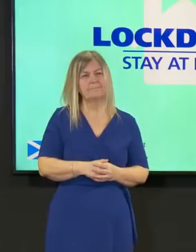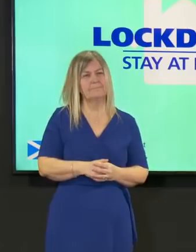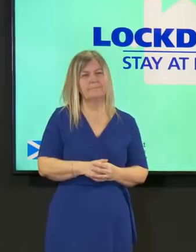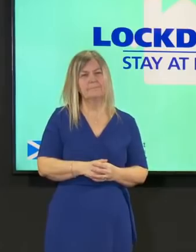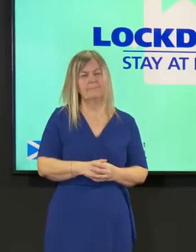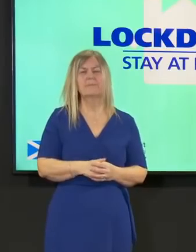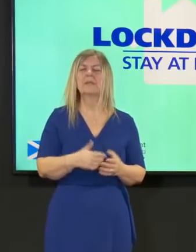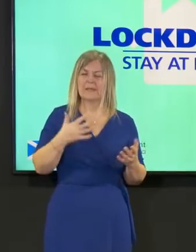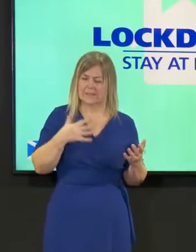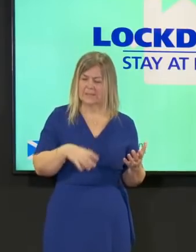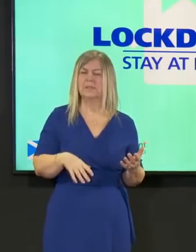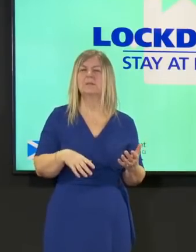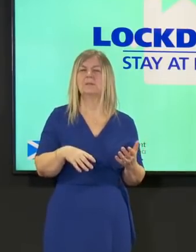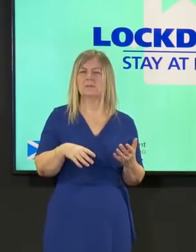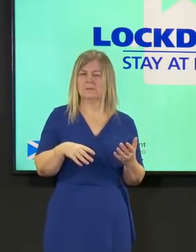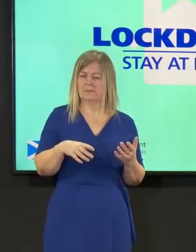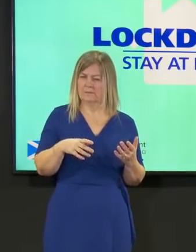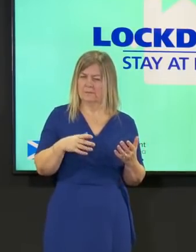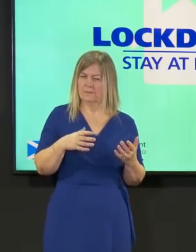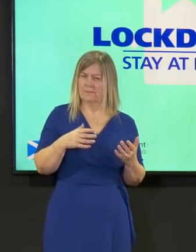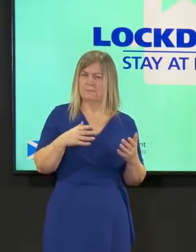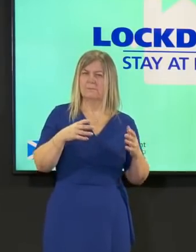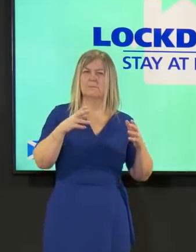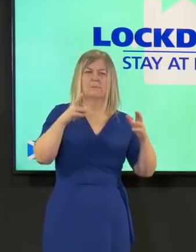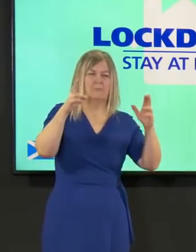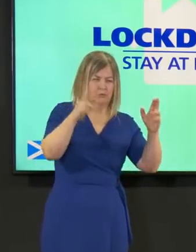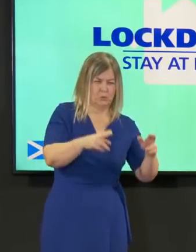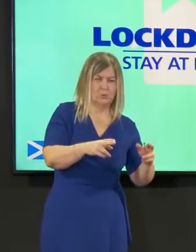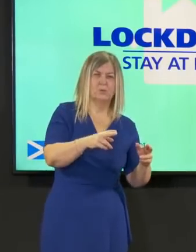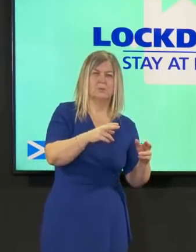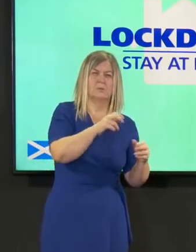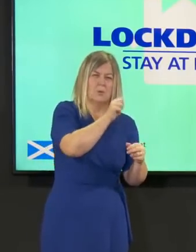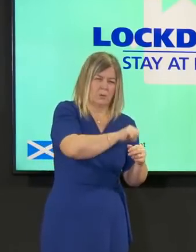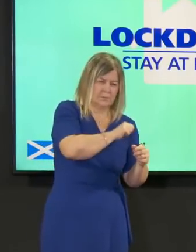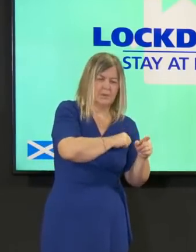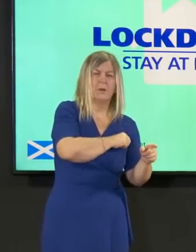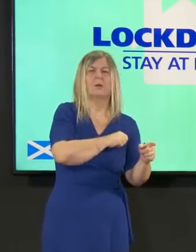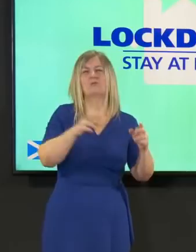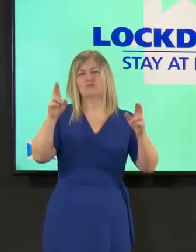we need to see it sustained hence the three week period for the review hence the seven